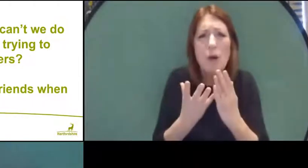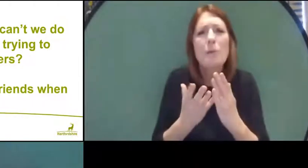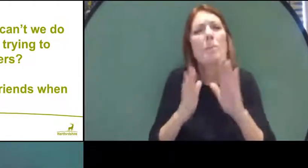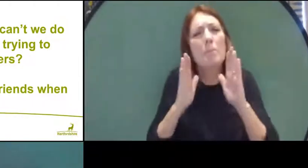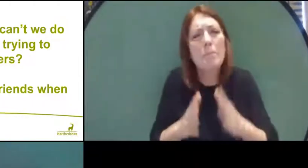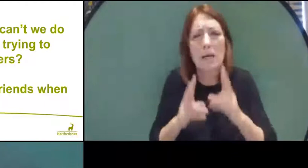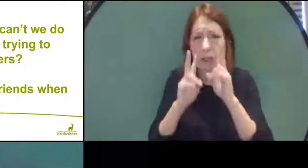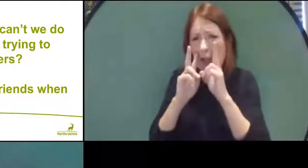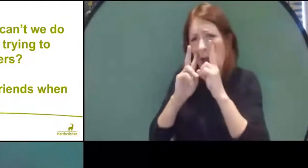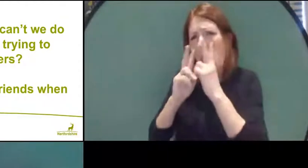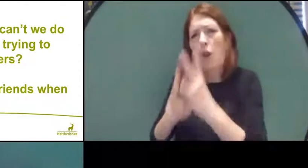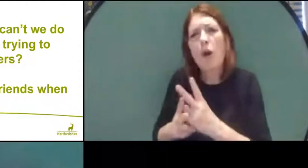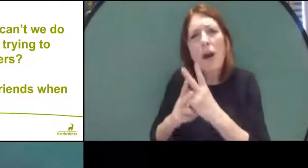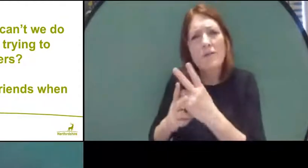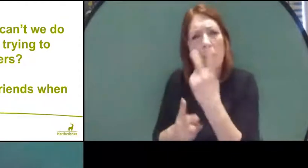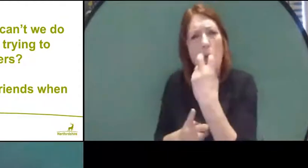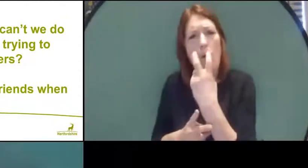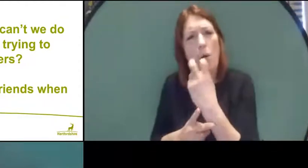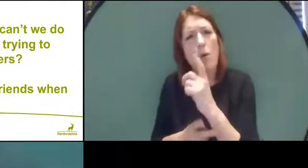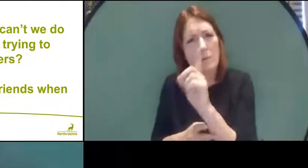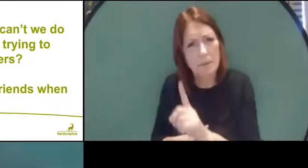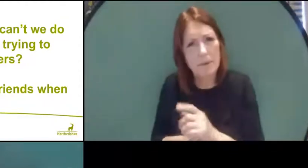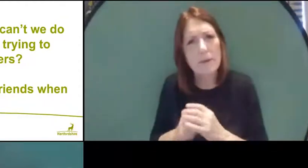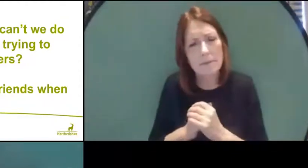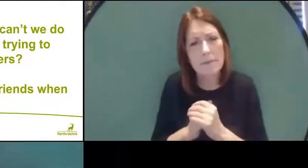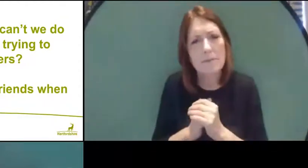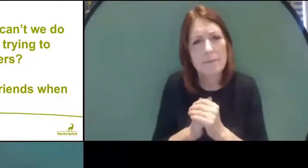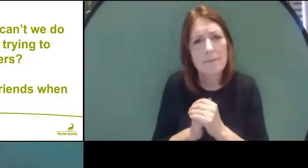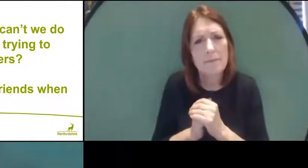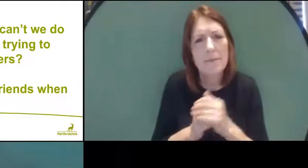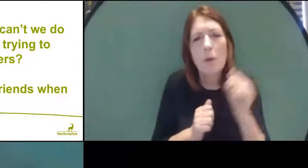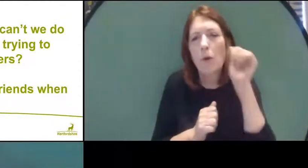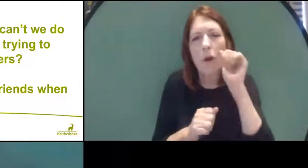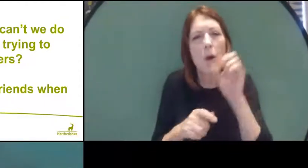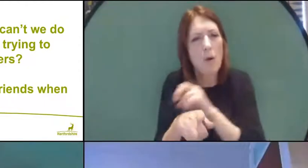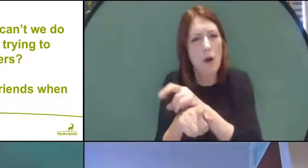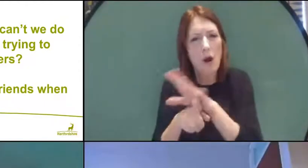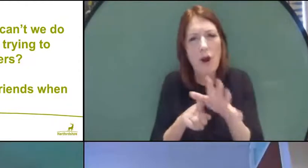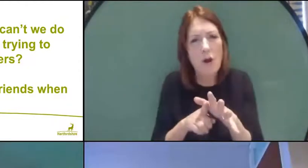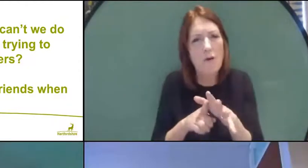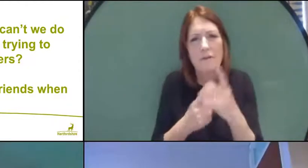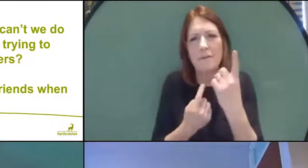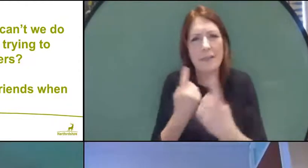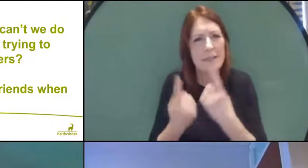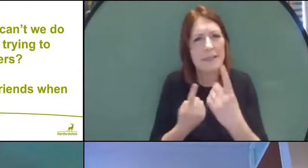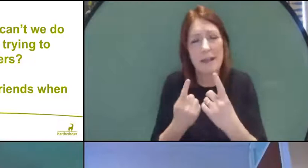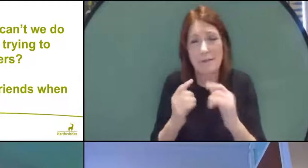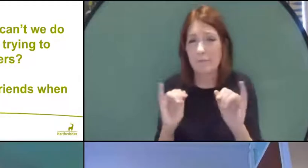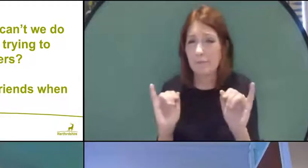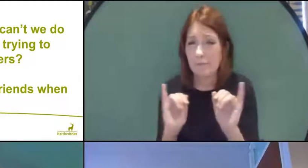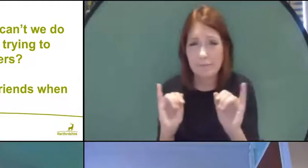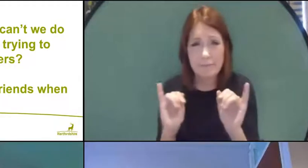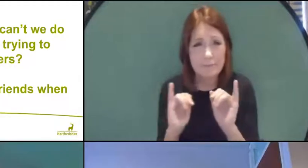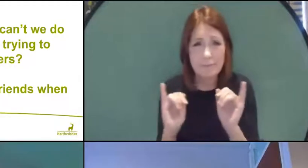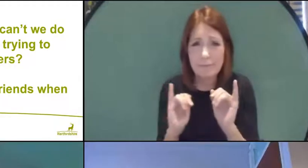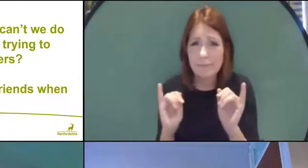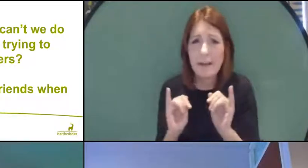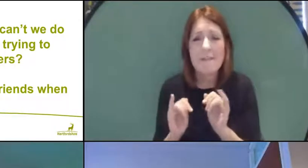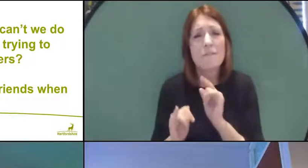And we do know that COVID-19 is a more severe disease in many older people, especially people